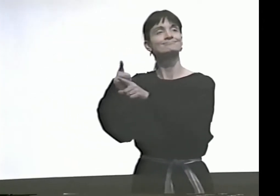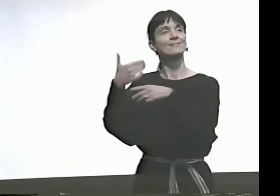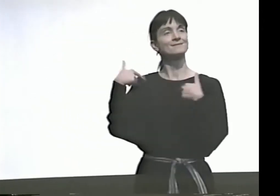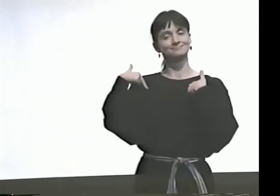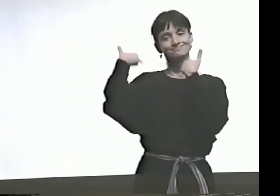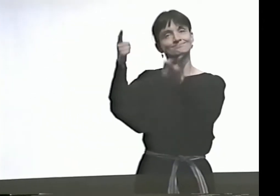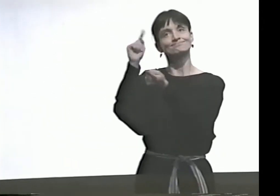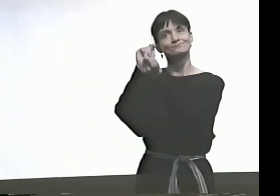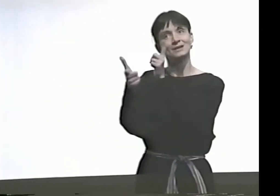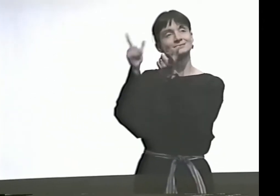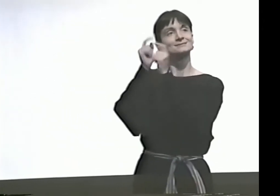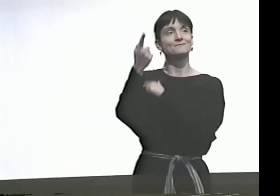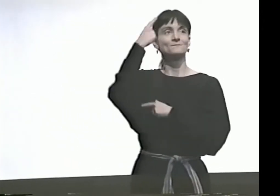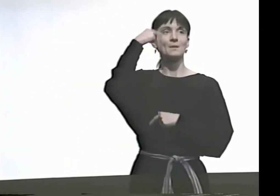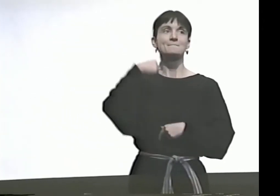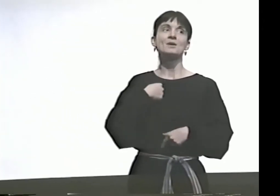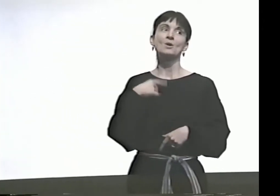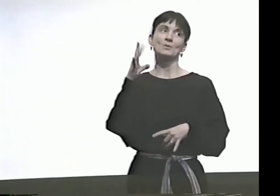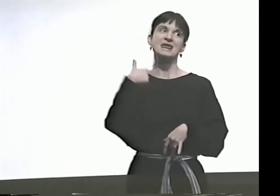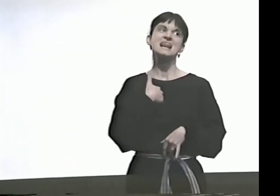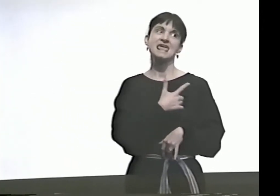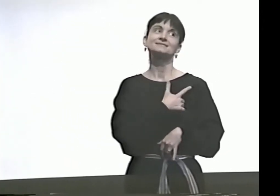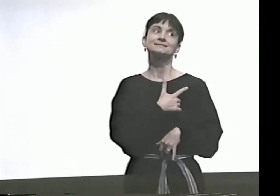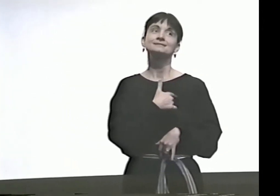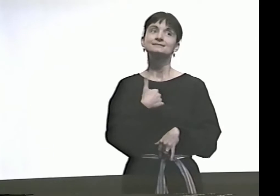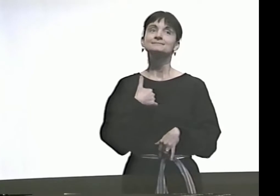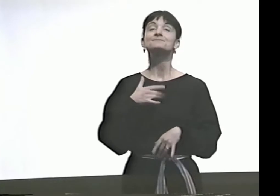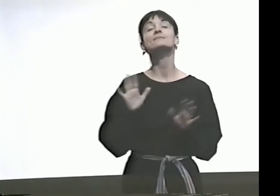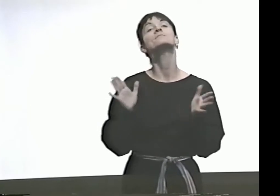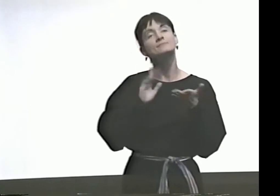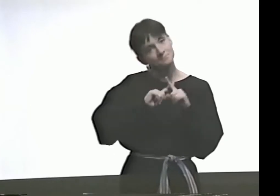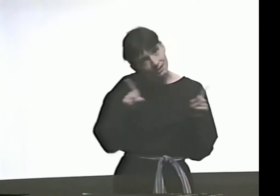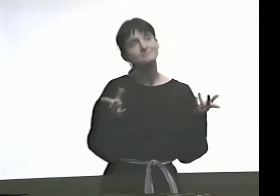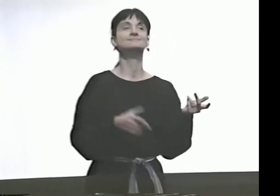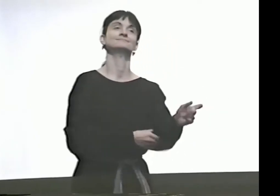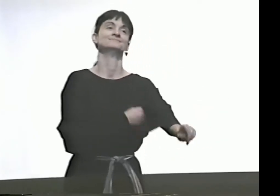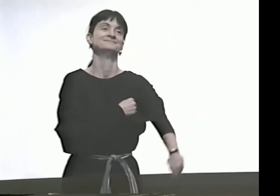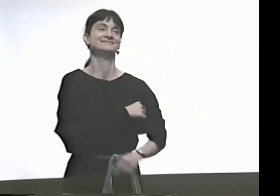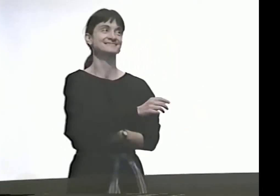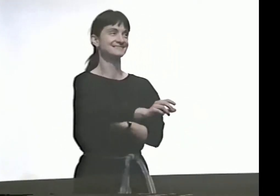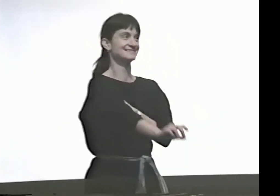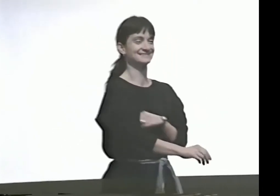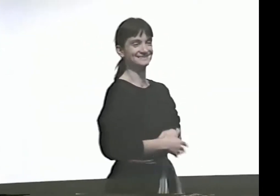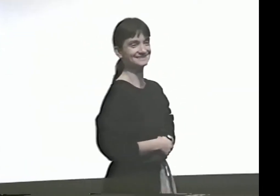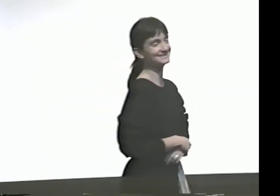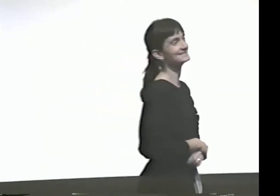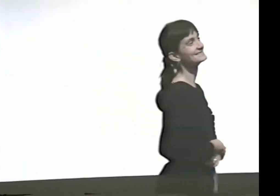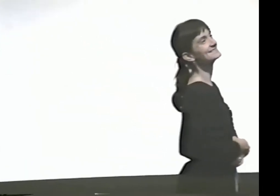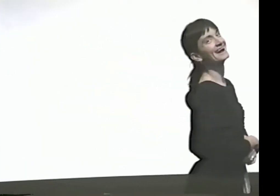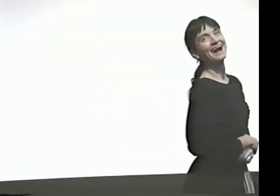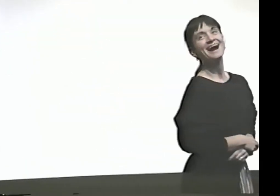DONNA KACHITES, WHO HAS BEEN TRANSLATING MY WORK FOR ME FOR A LONG TIME. YEAH, I'M PRETTY LAZY ABOUT DOING THAT MYSELF, SO...